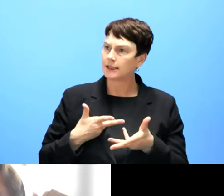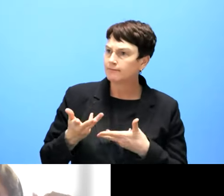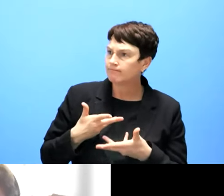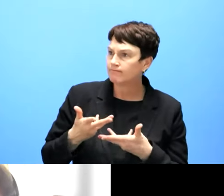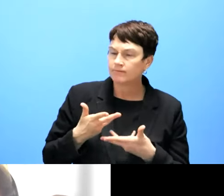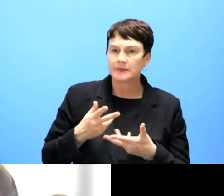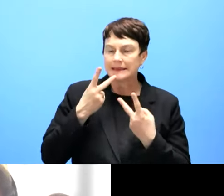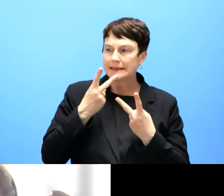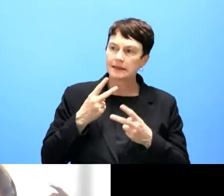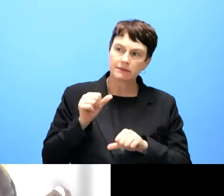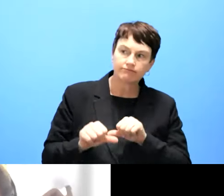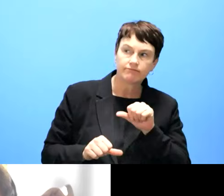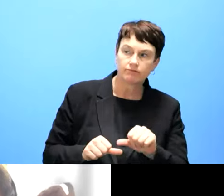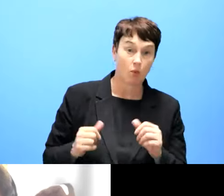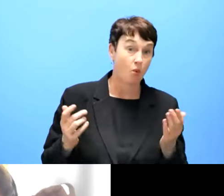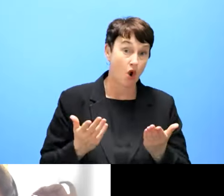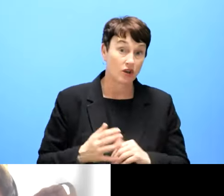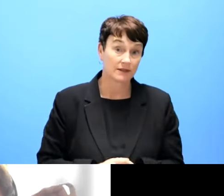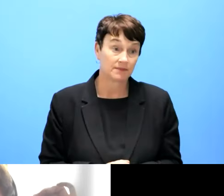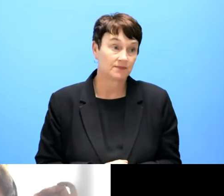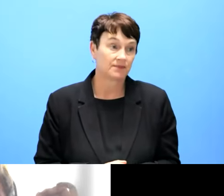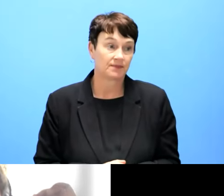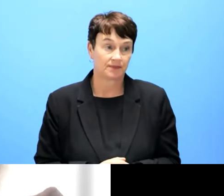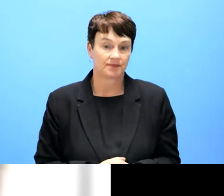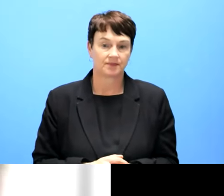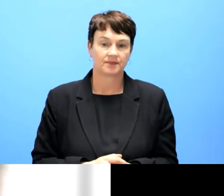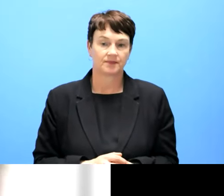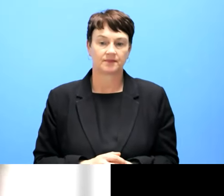That's a very good point. So thank you.